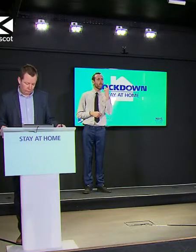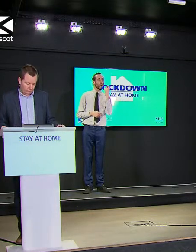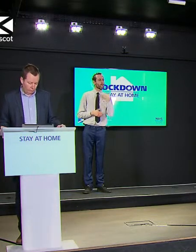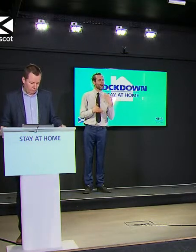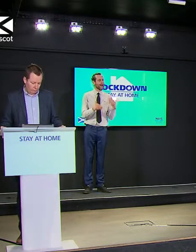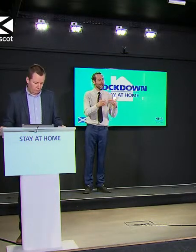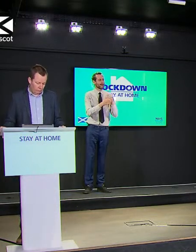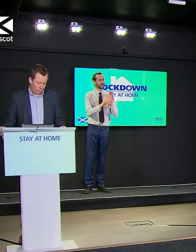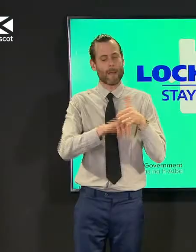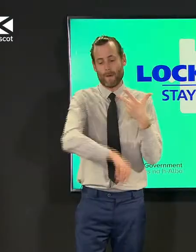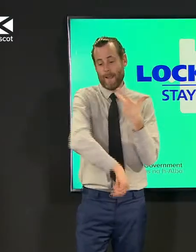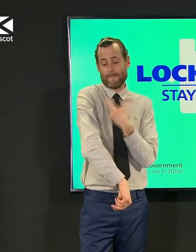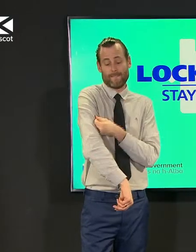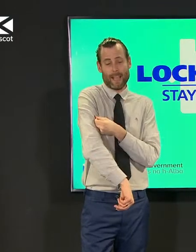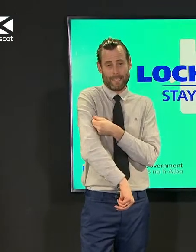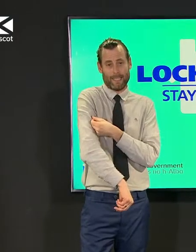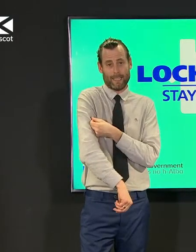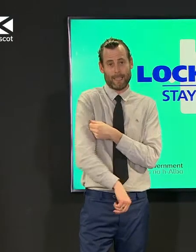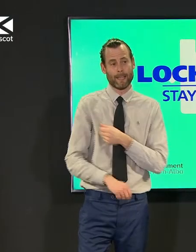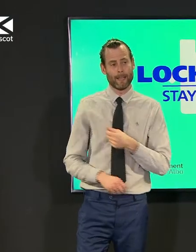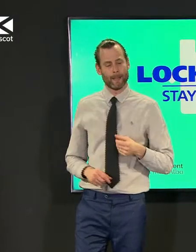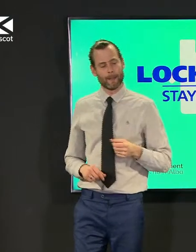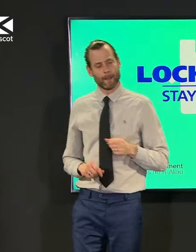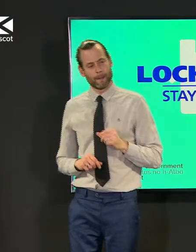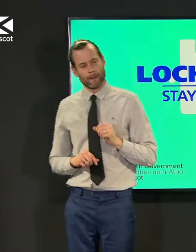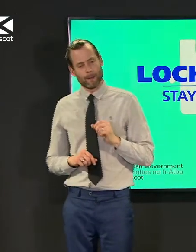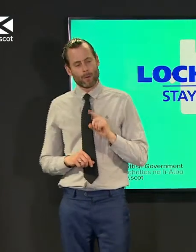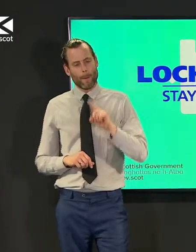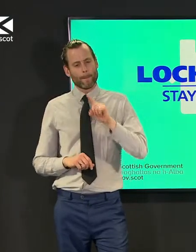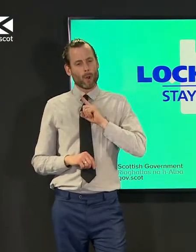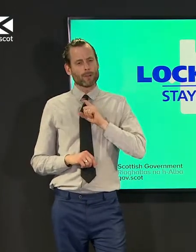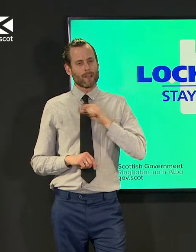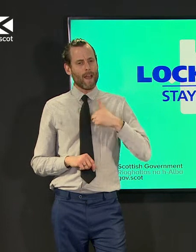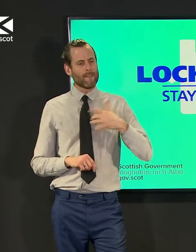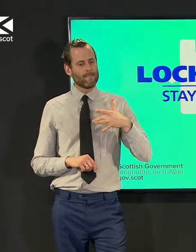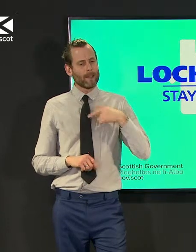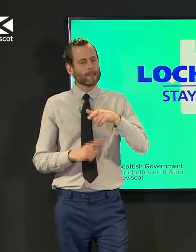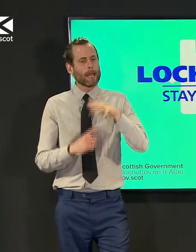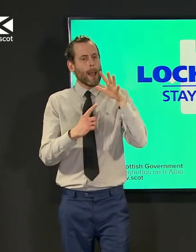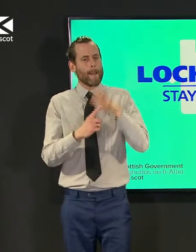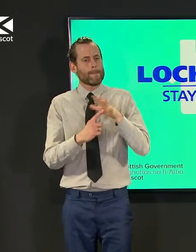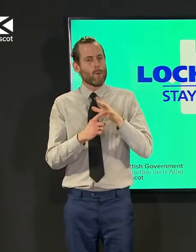we move on because um it touches to something that is quite important that we've not spoken about